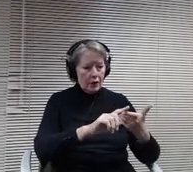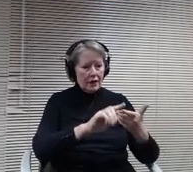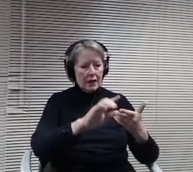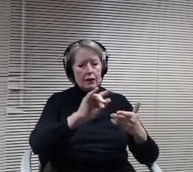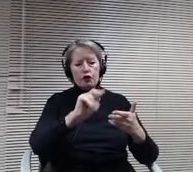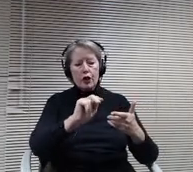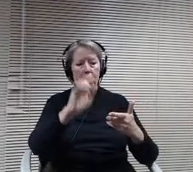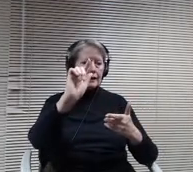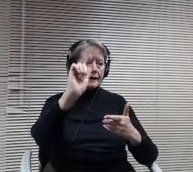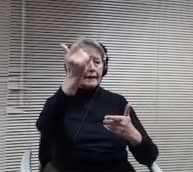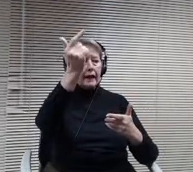Any comments or questions?